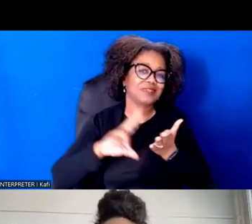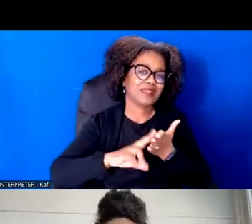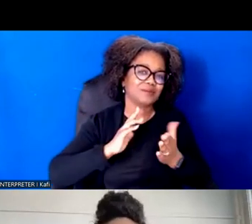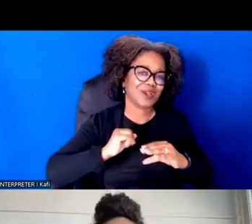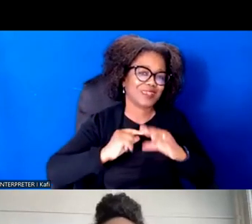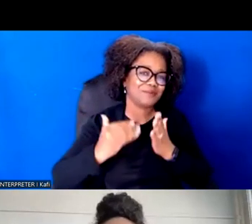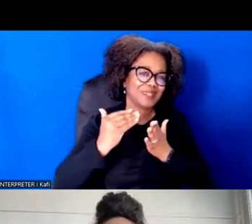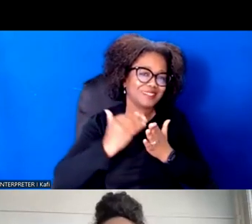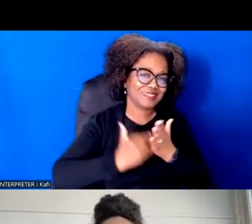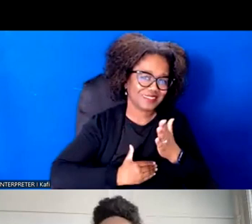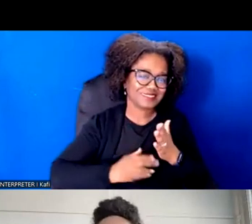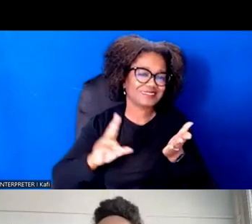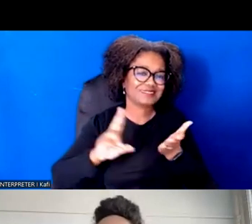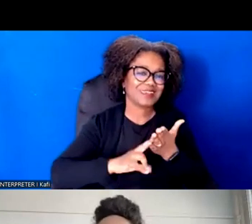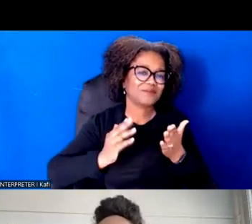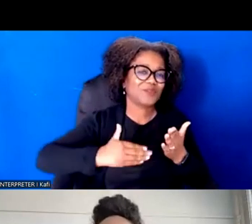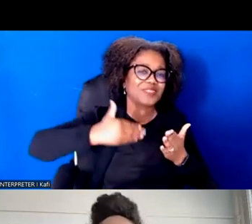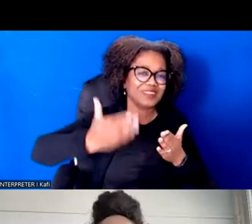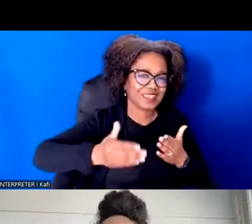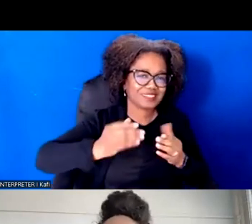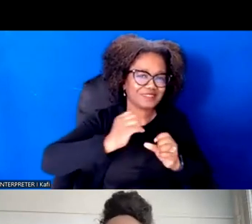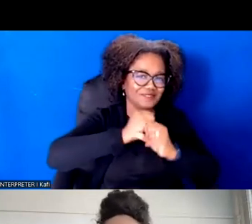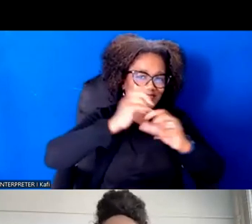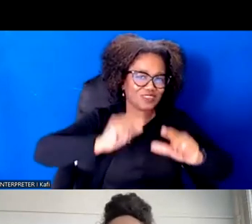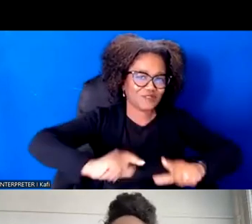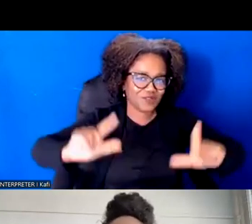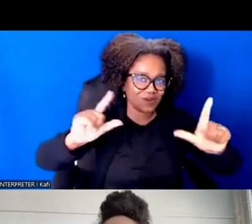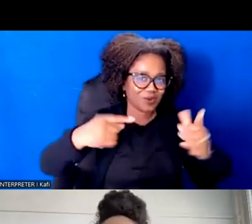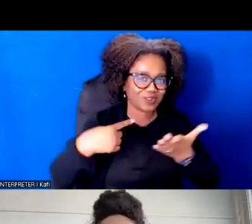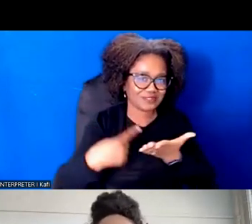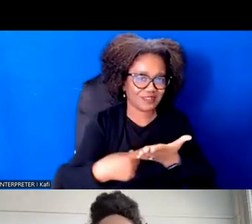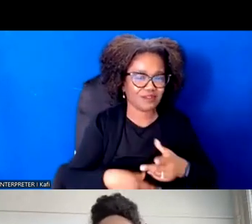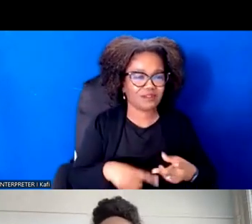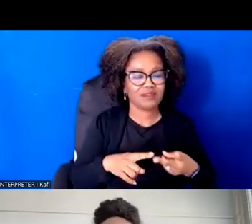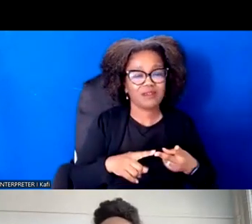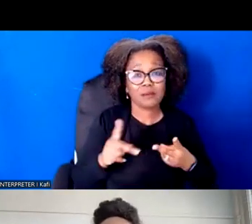visionary framework work and also to have folks come back who've already been here.